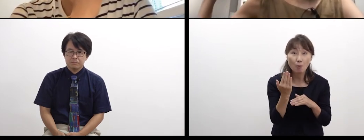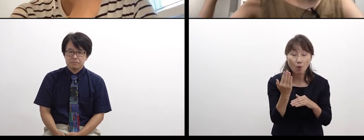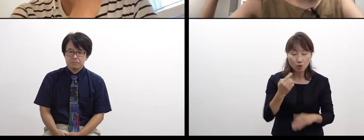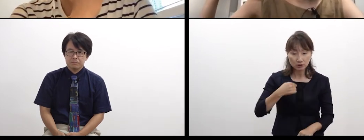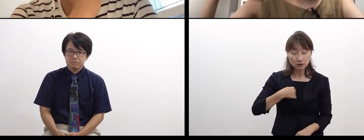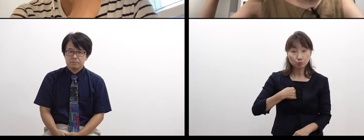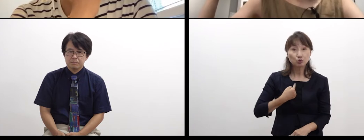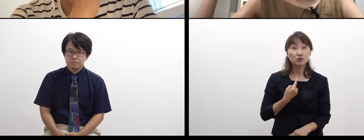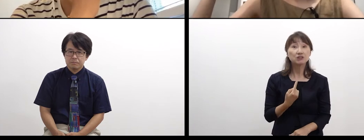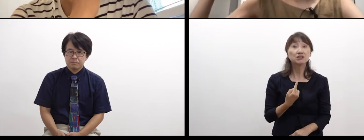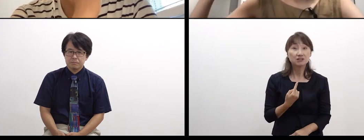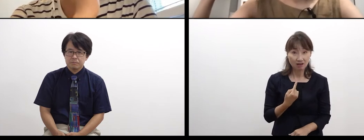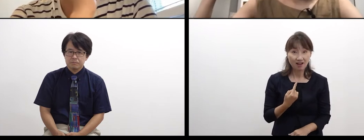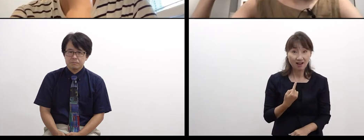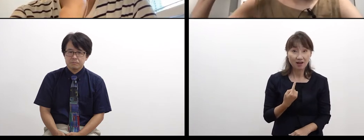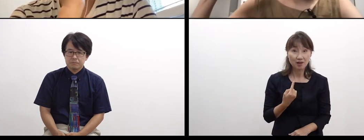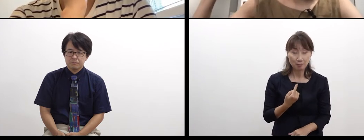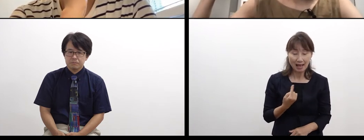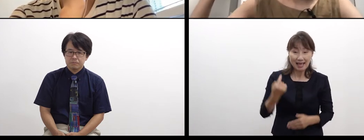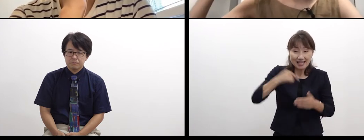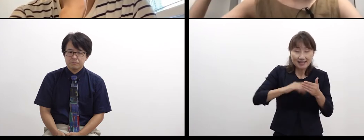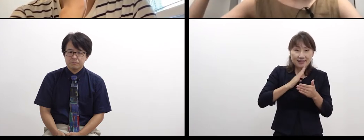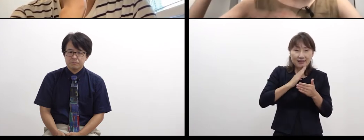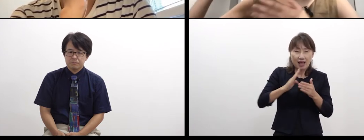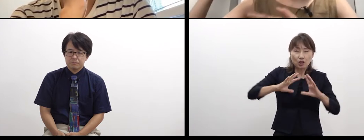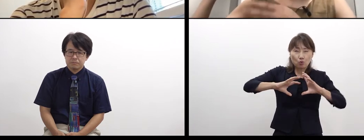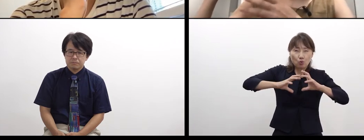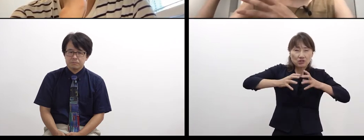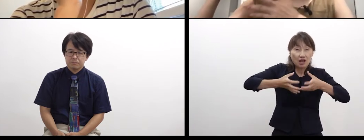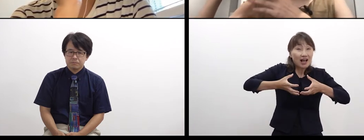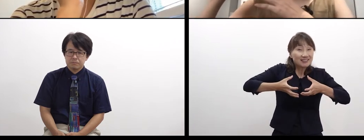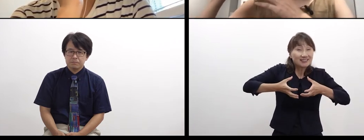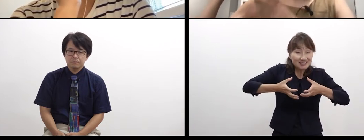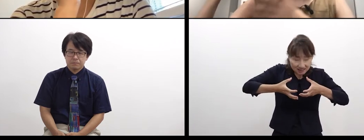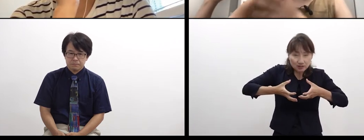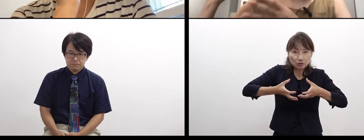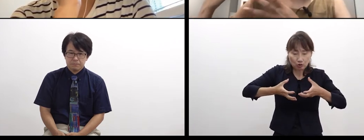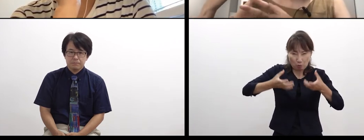though it’s not always fit with the world of internal speech,